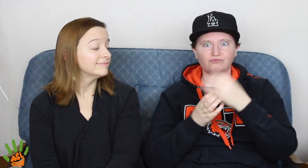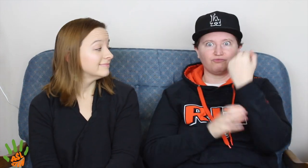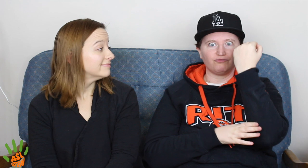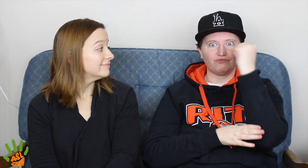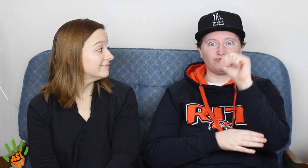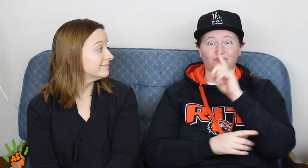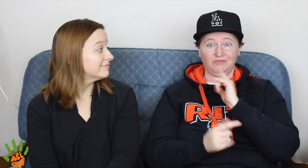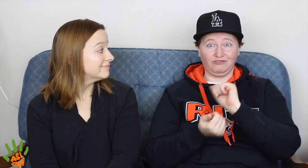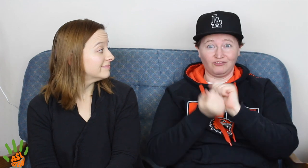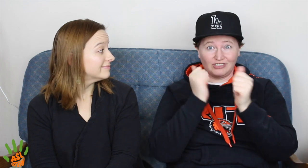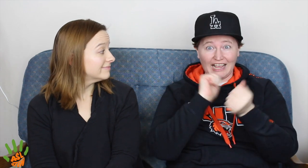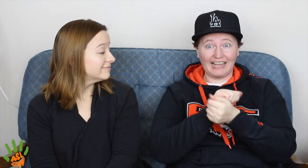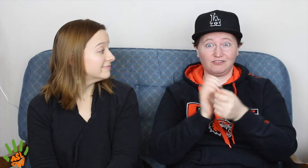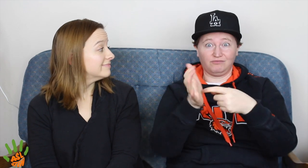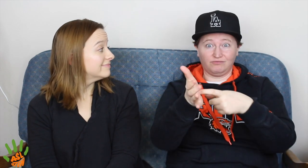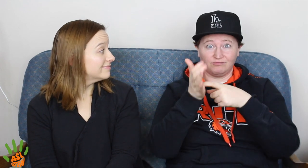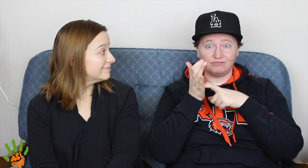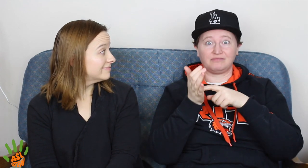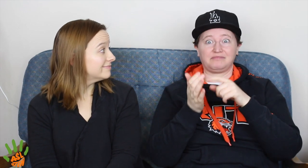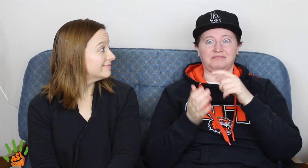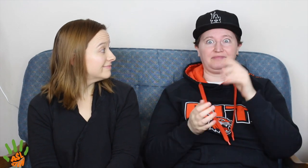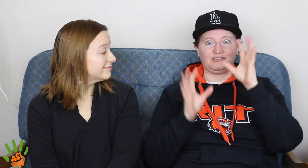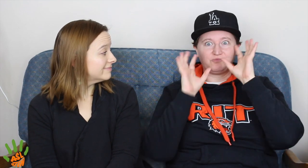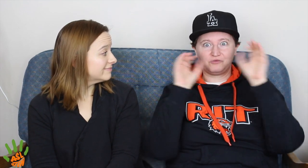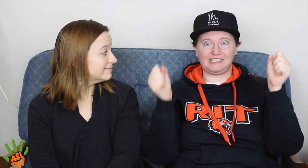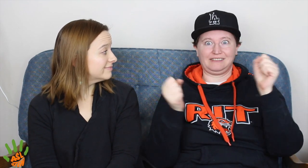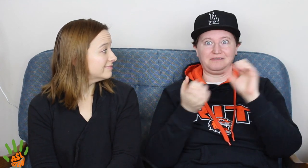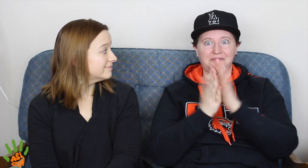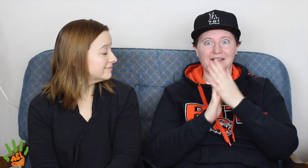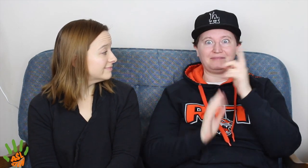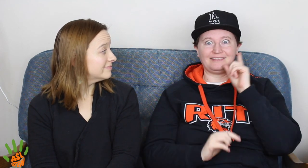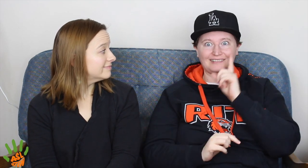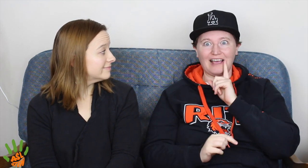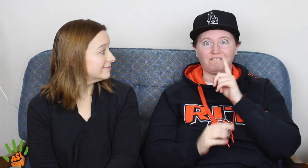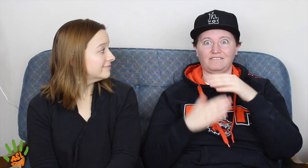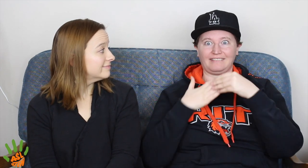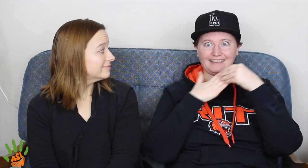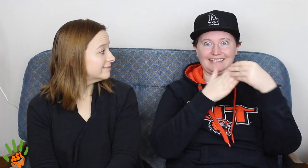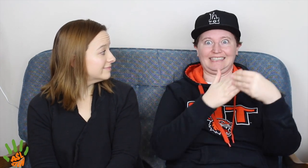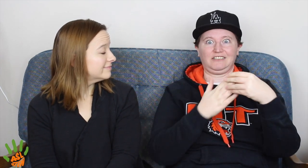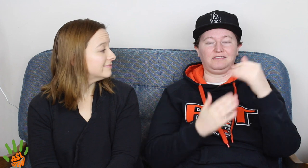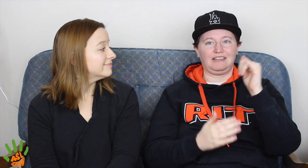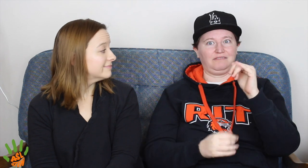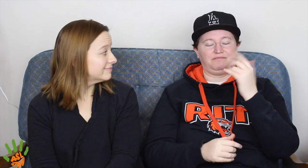It really showed how Deaf people can march in solidarity and have a Deaf president.